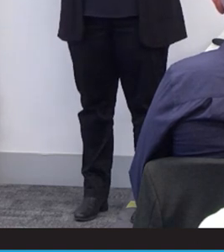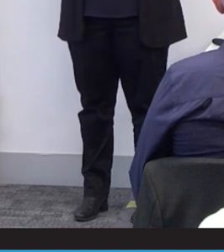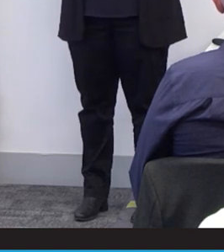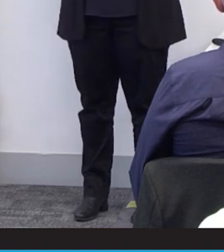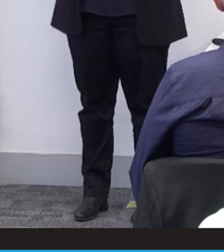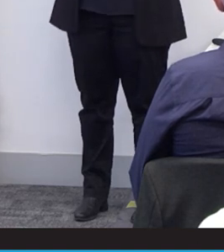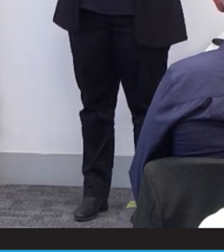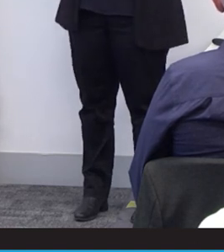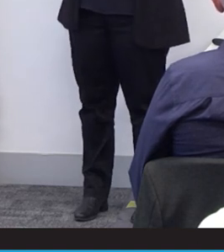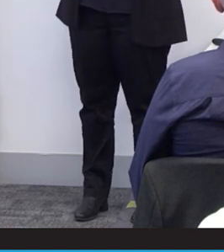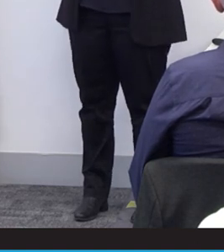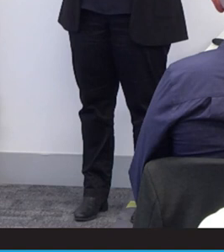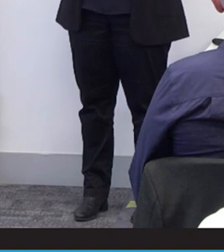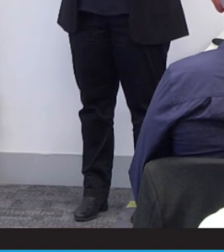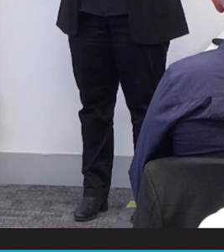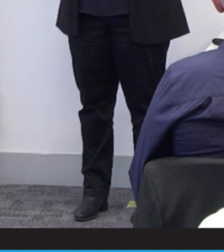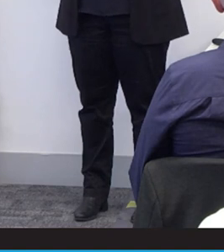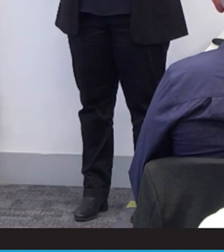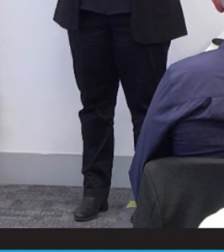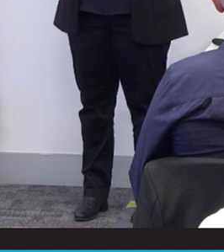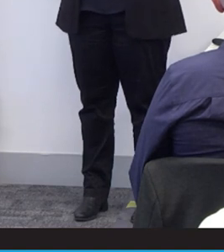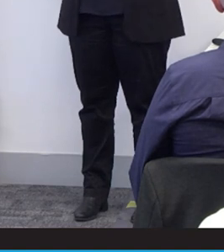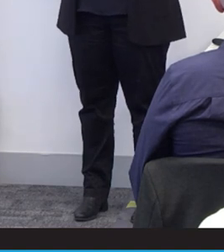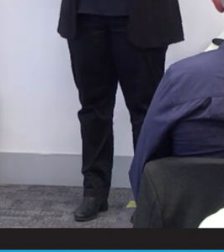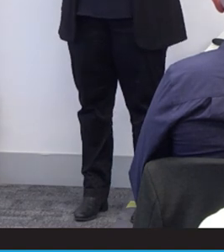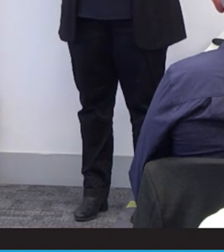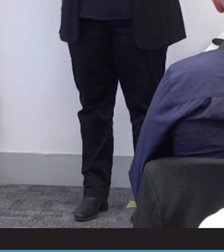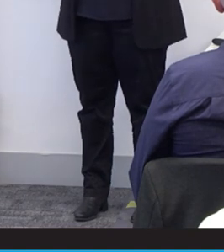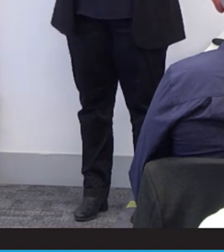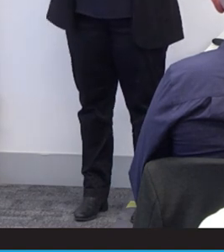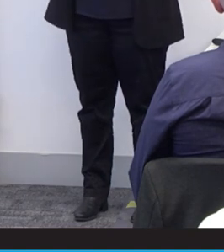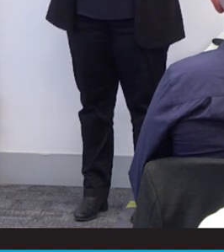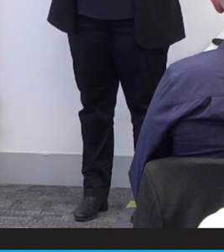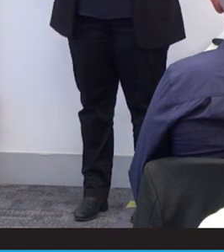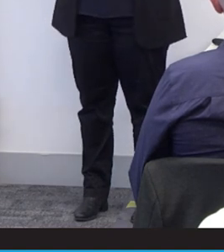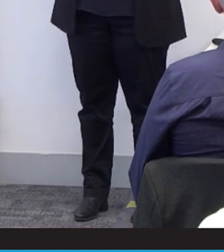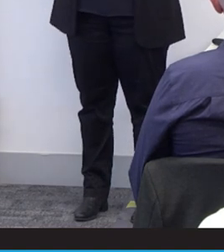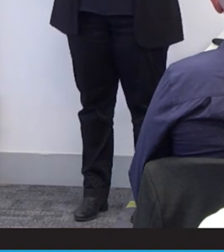education school. I was not talking to my mum, so I struggled with even simple life skills.